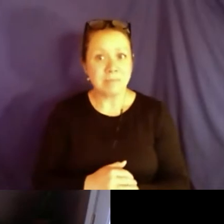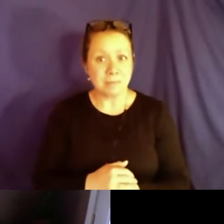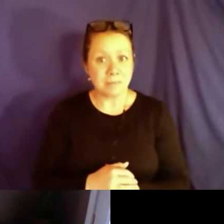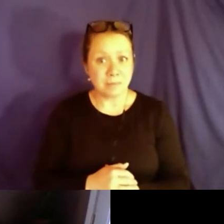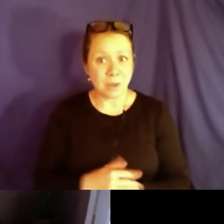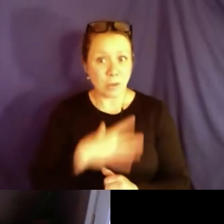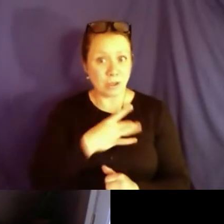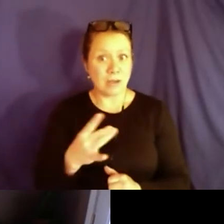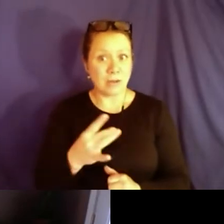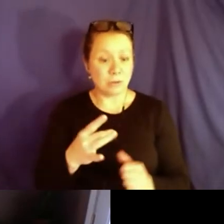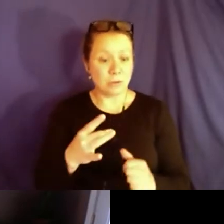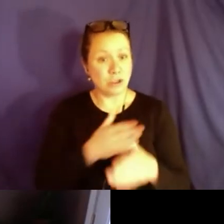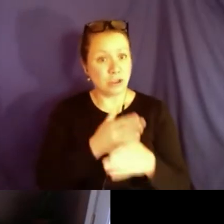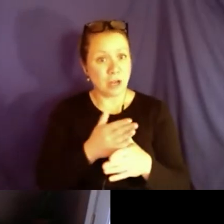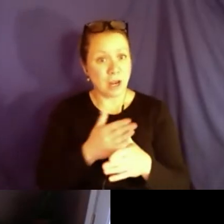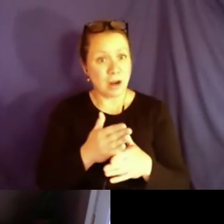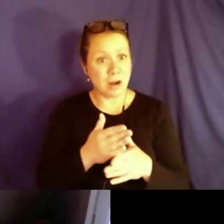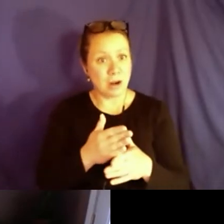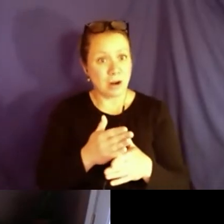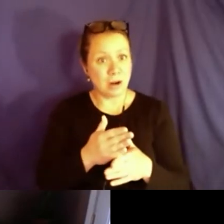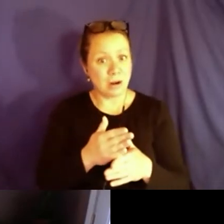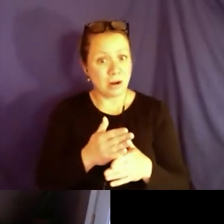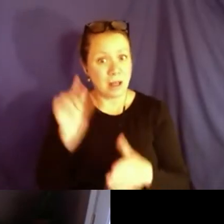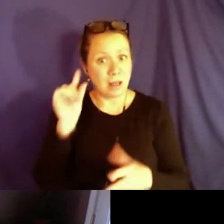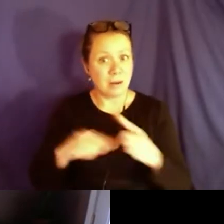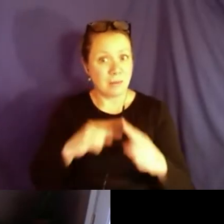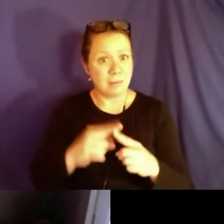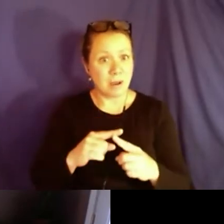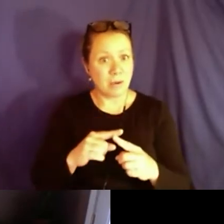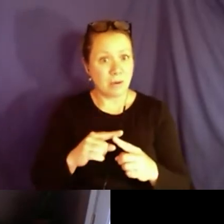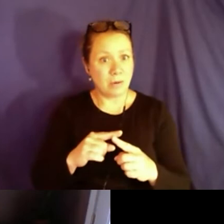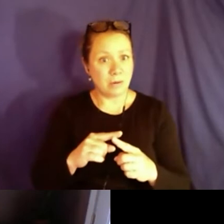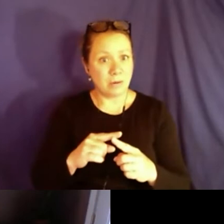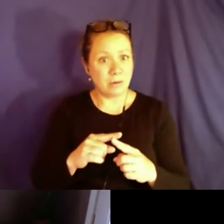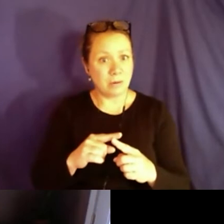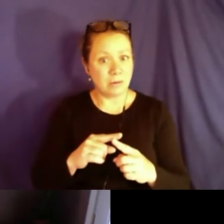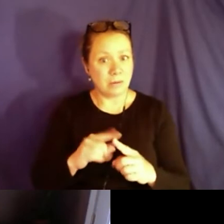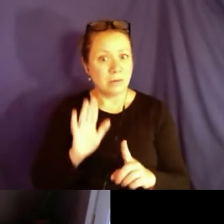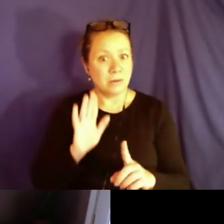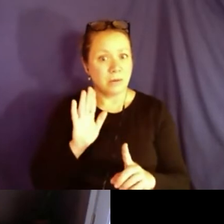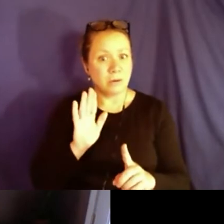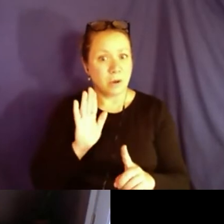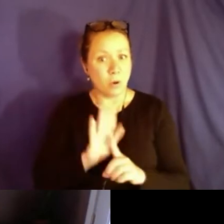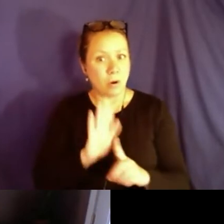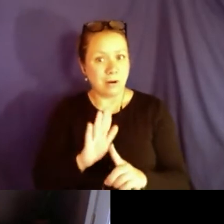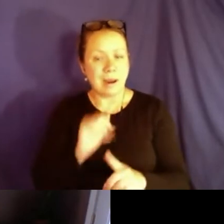time.